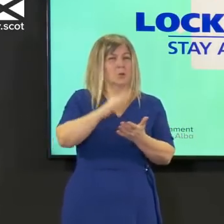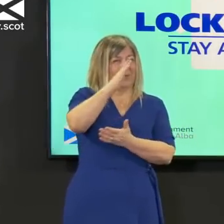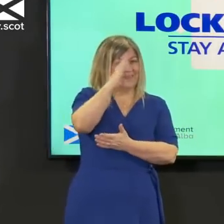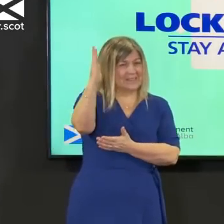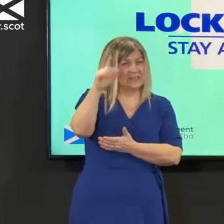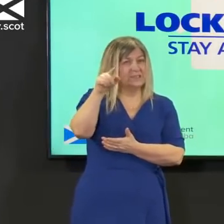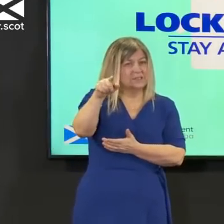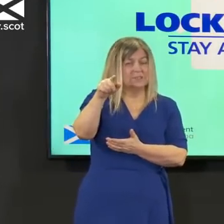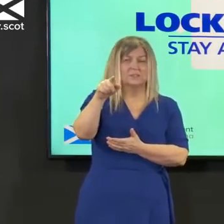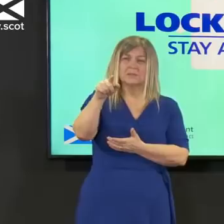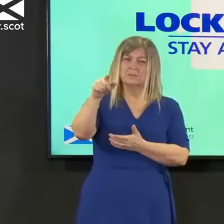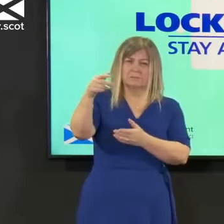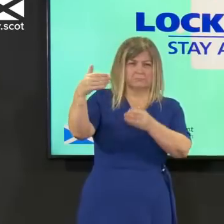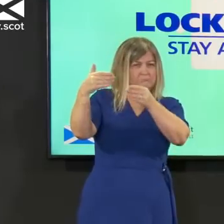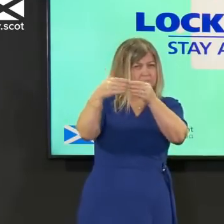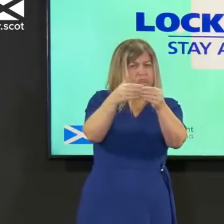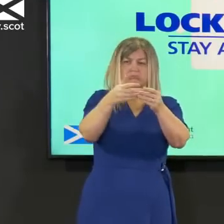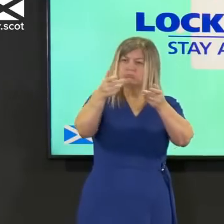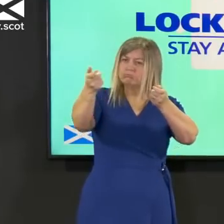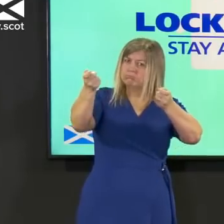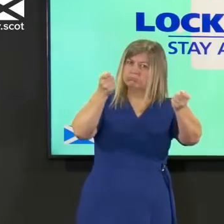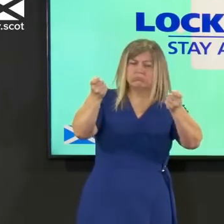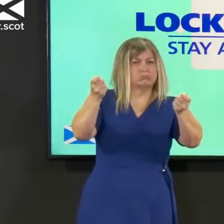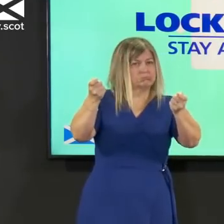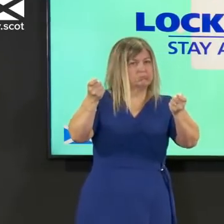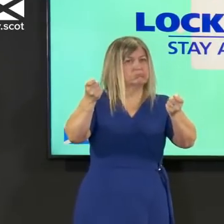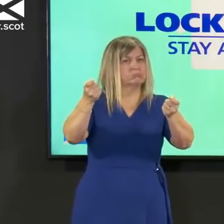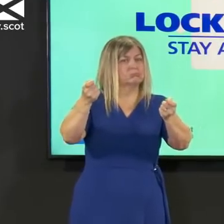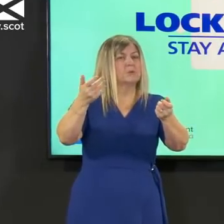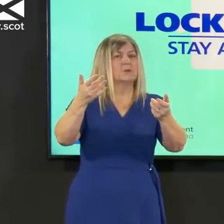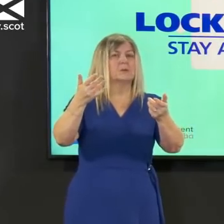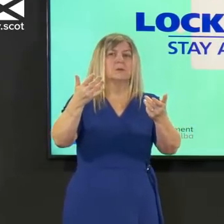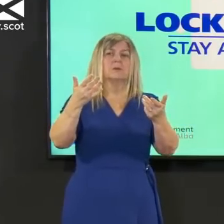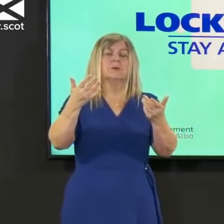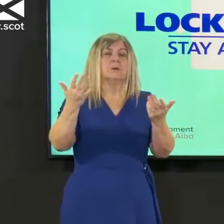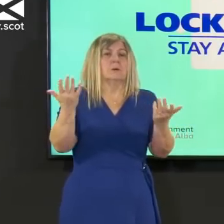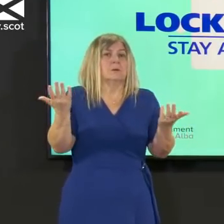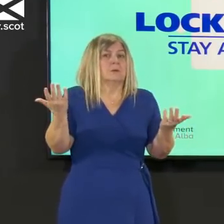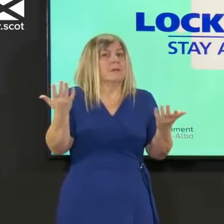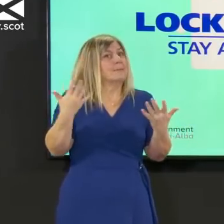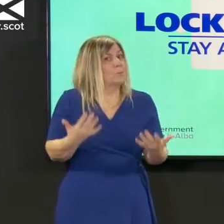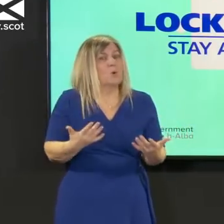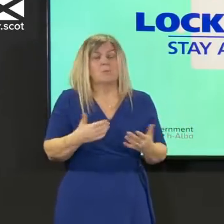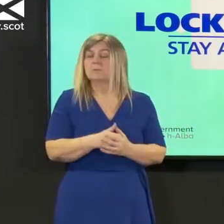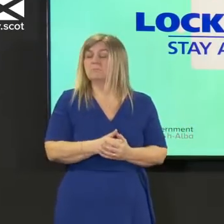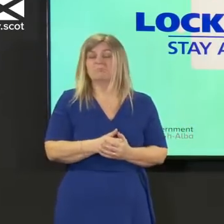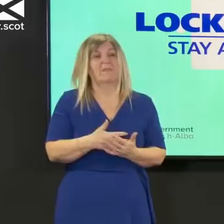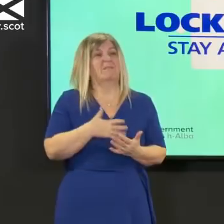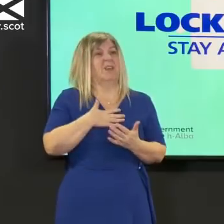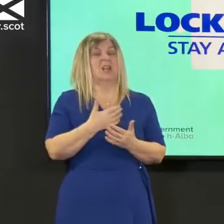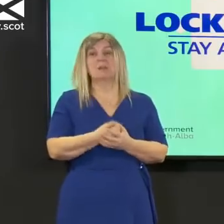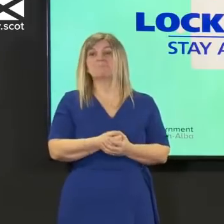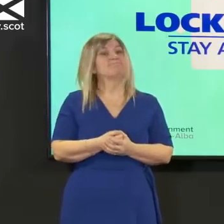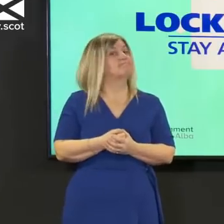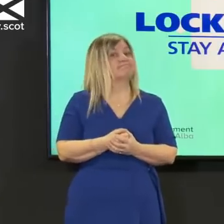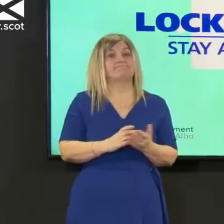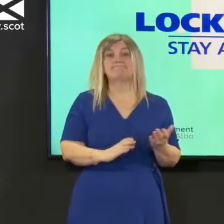with the support nationally there is no reason at this point to believe that we are doing anything